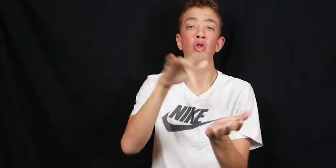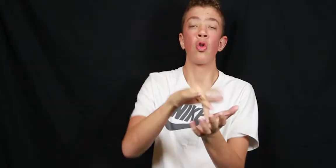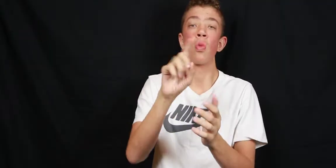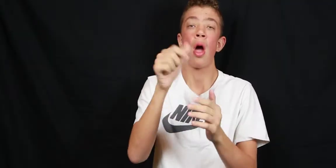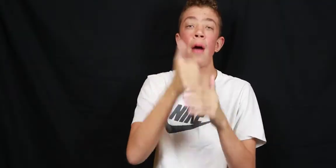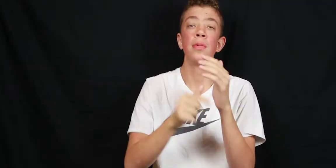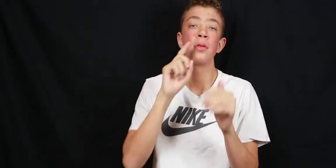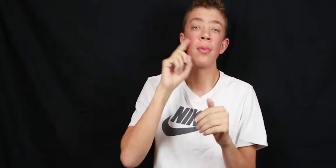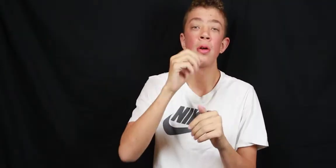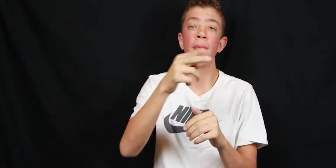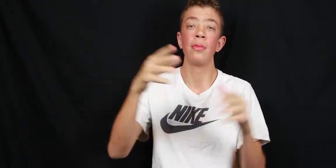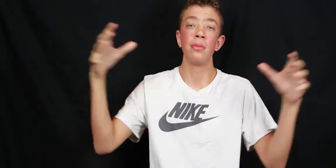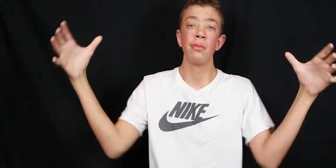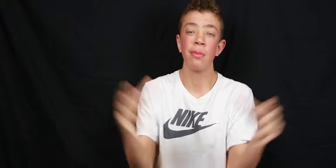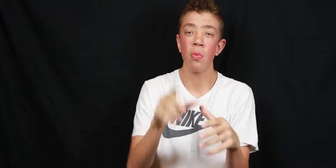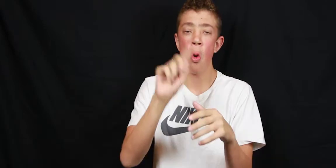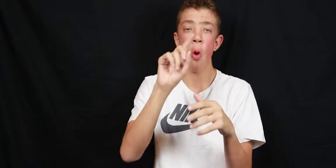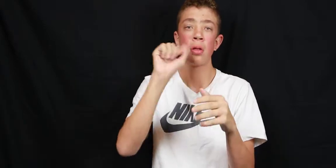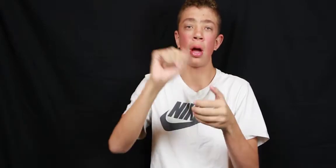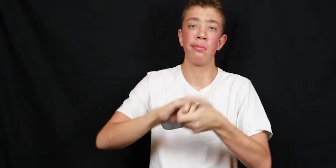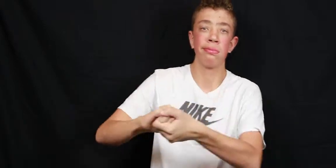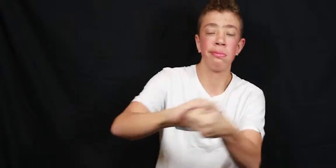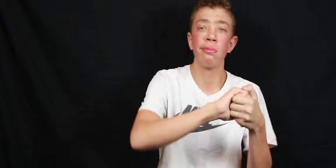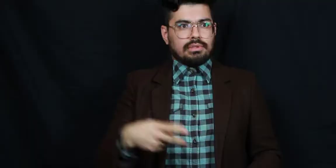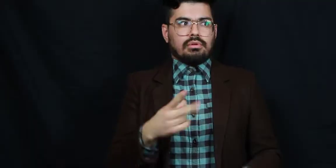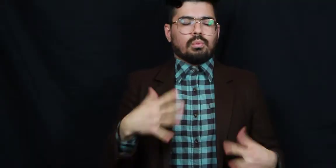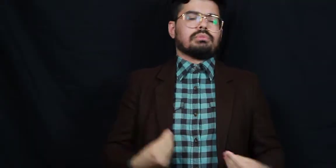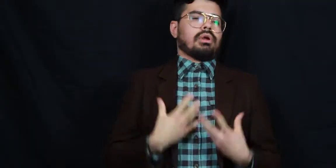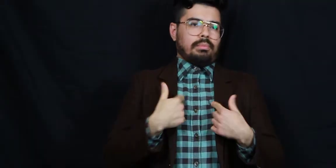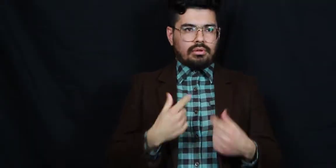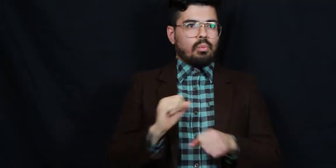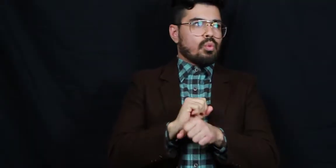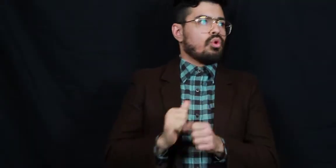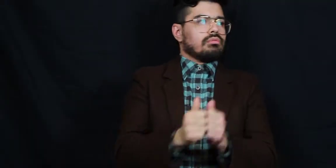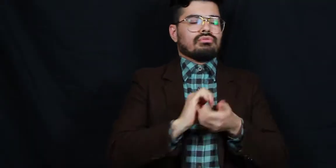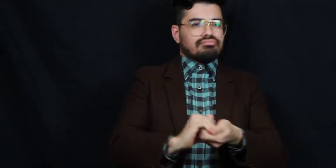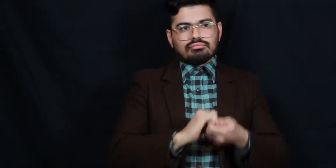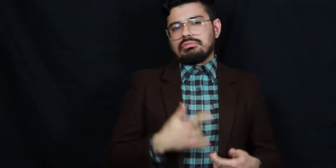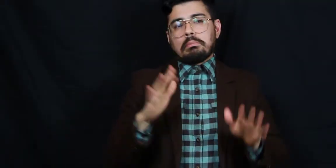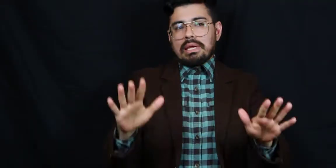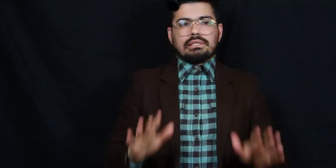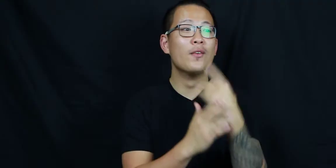It's a central hot spot for Deaf and hard of hearing people can come together and collaborate with one another Wow, being here really just inspires me to work alongside and collaborate with the community here. Truly amazing.